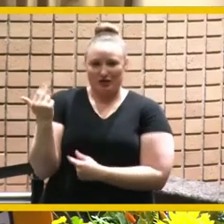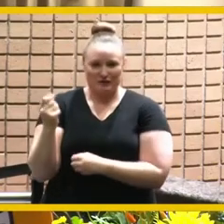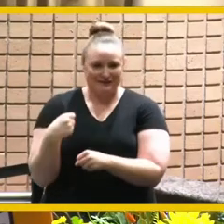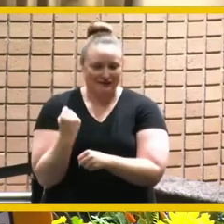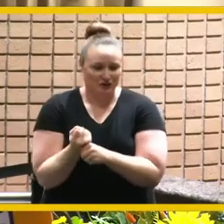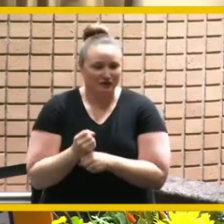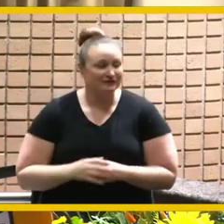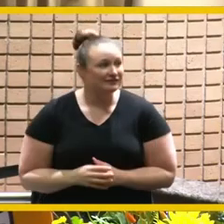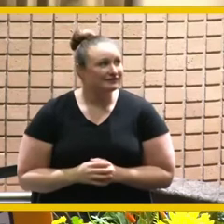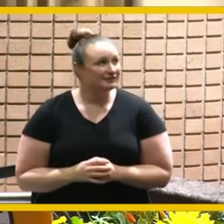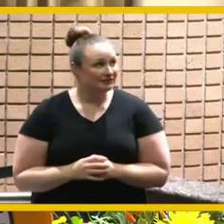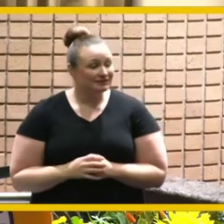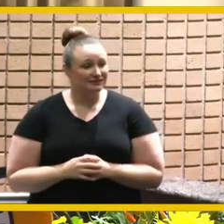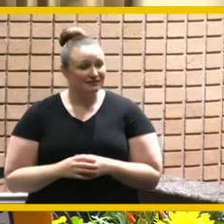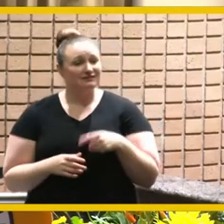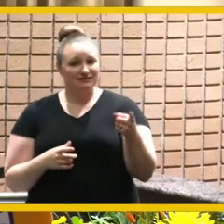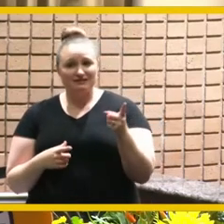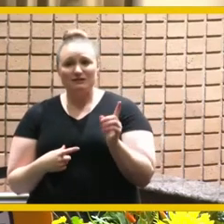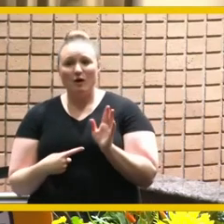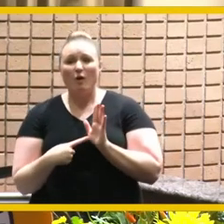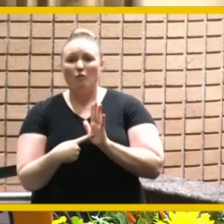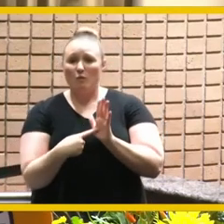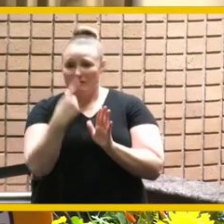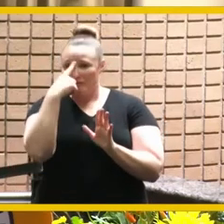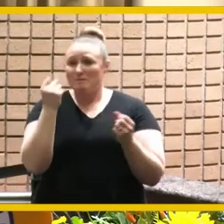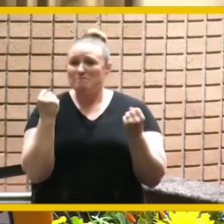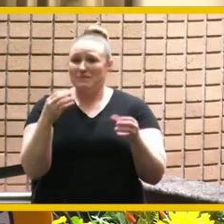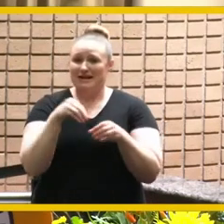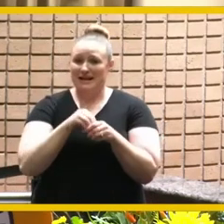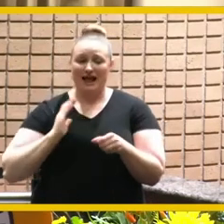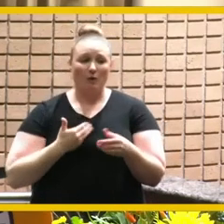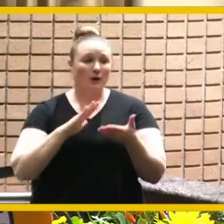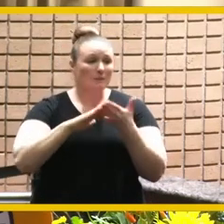you said he has been a role model for so many in our community and that means it took time